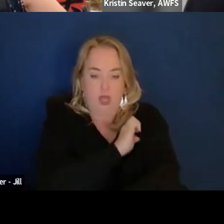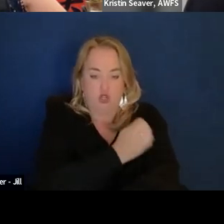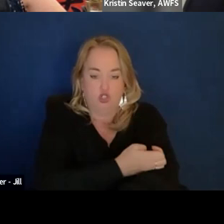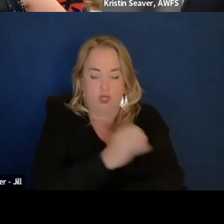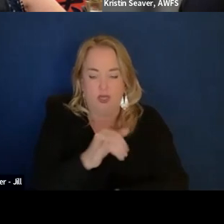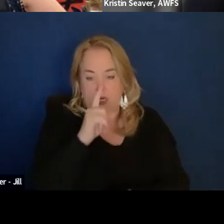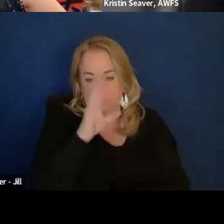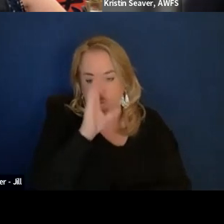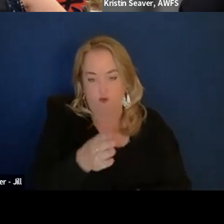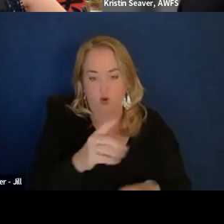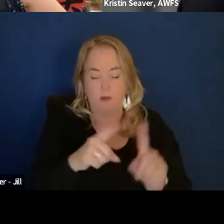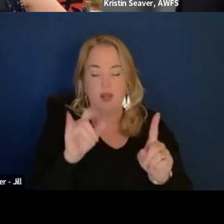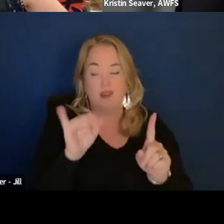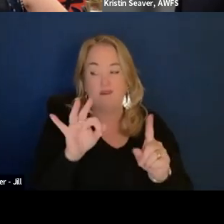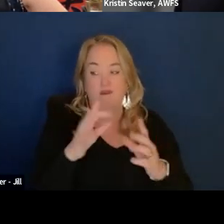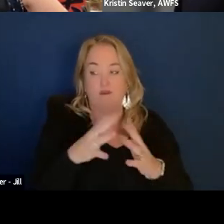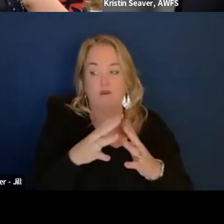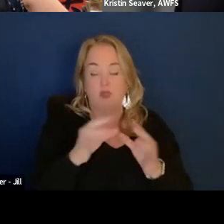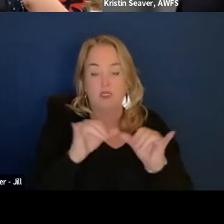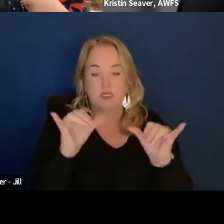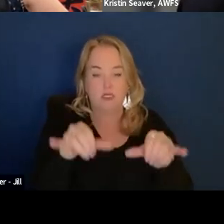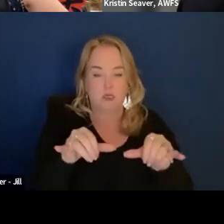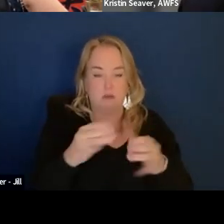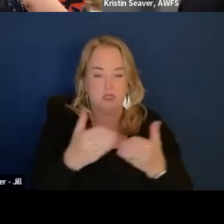But the system stuff is more complicated.